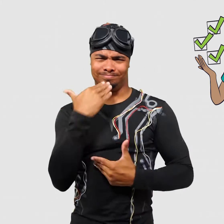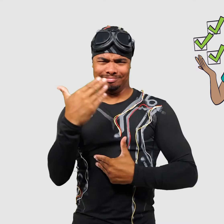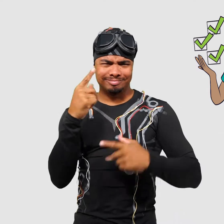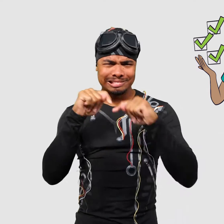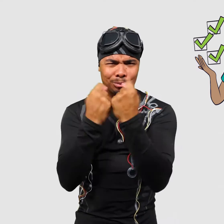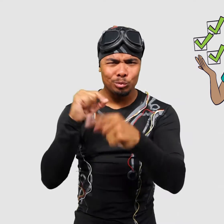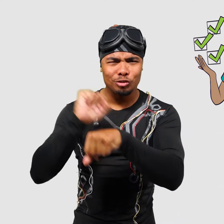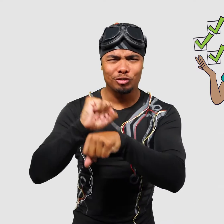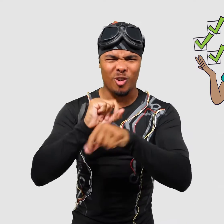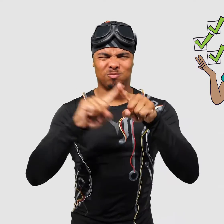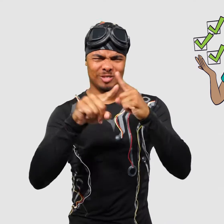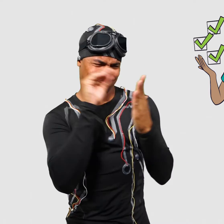and teamwork.